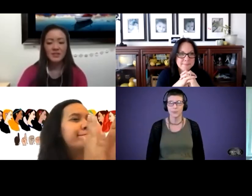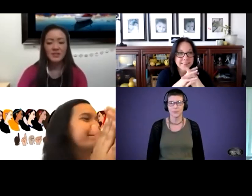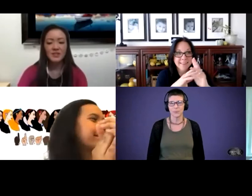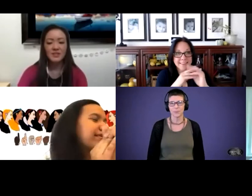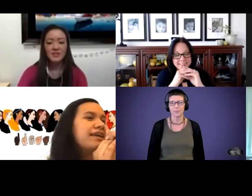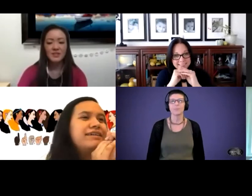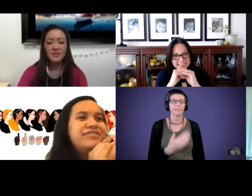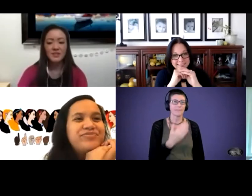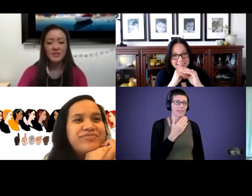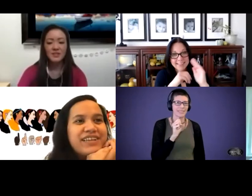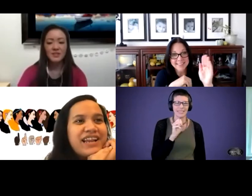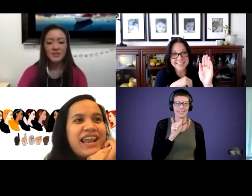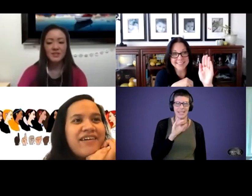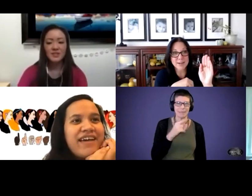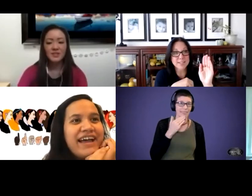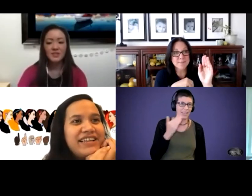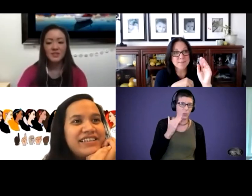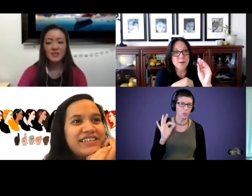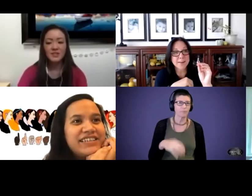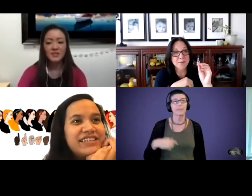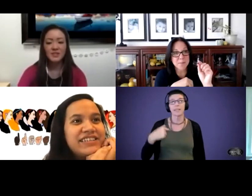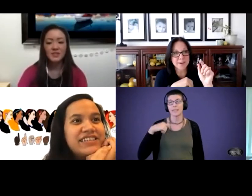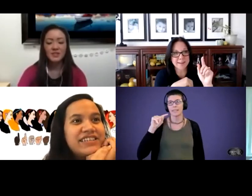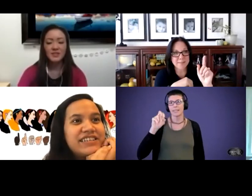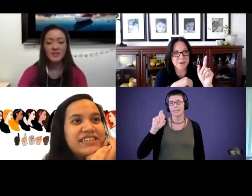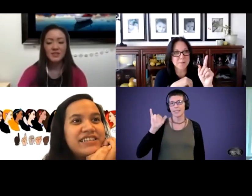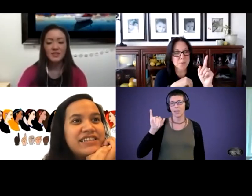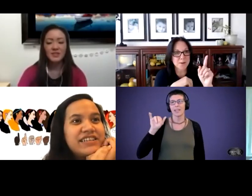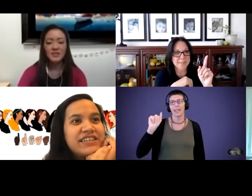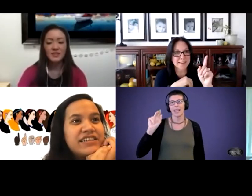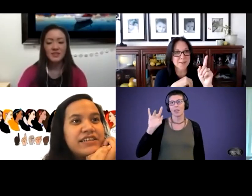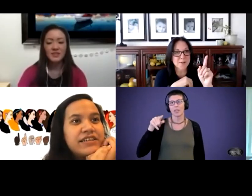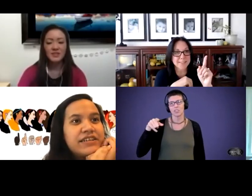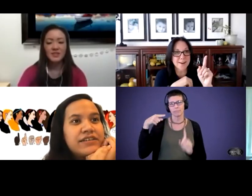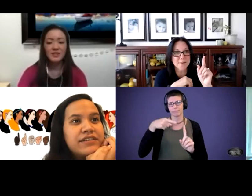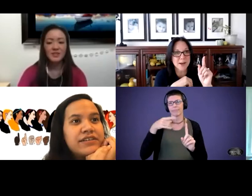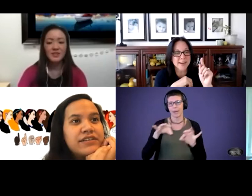Terry: This is Terry. She point, Andrea pointed out a very important thing when I talk about it.